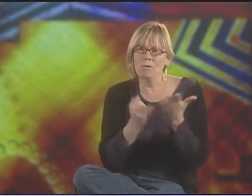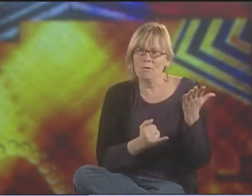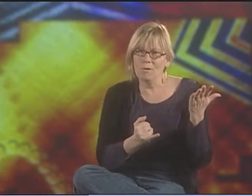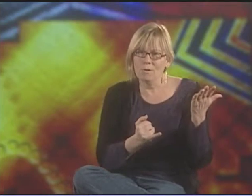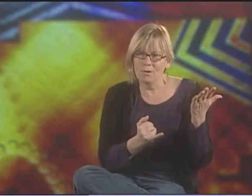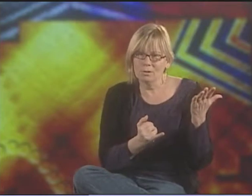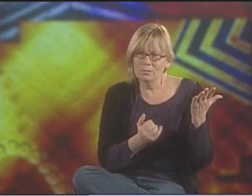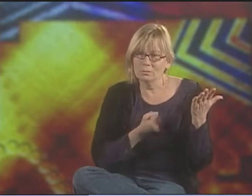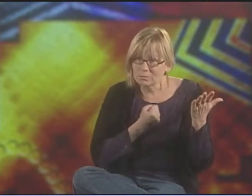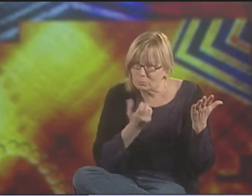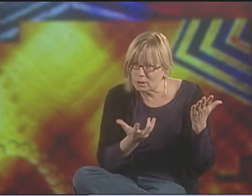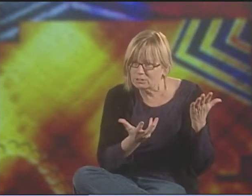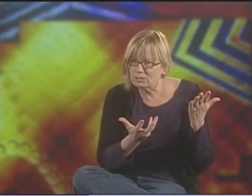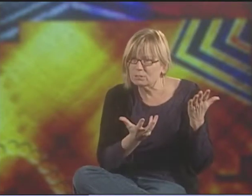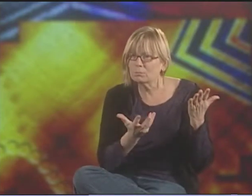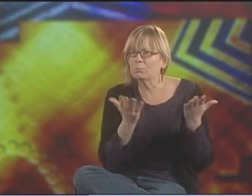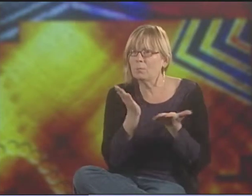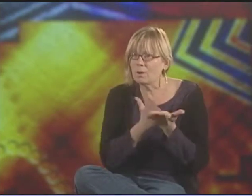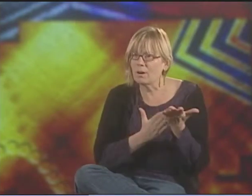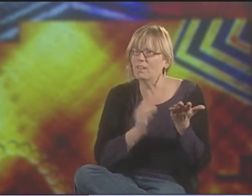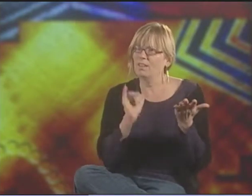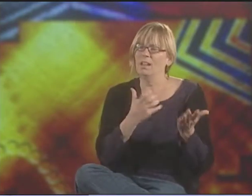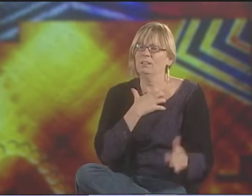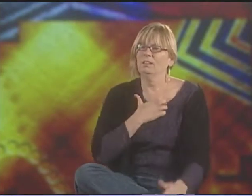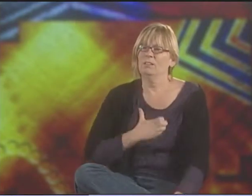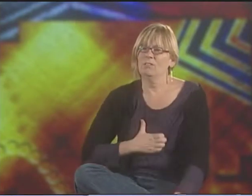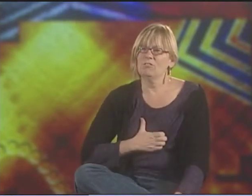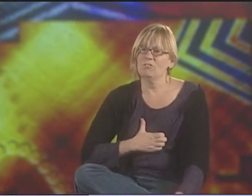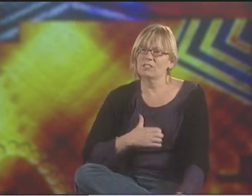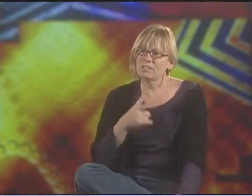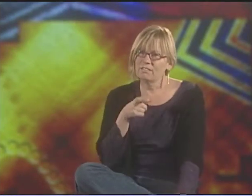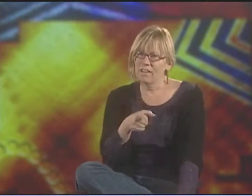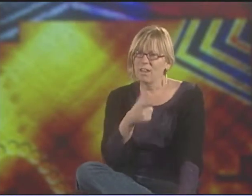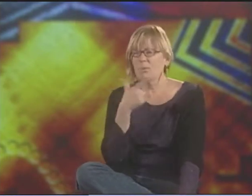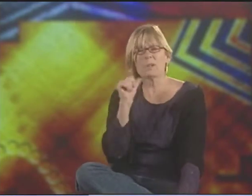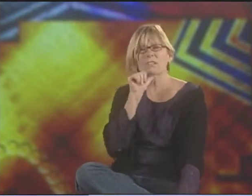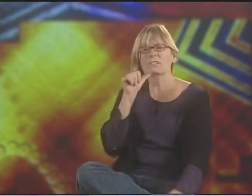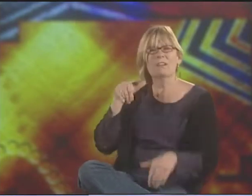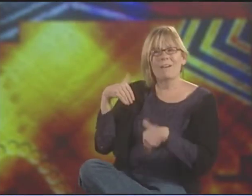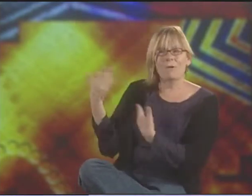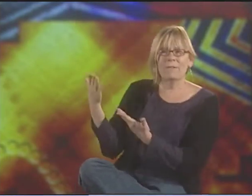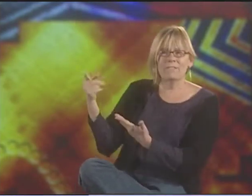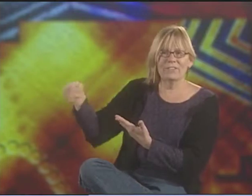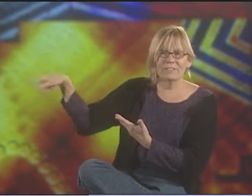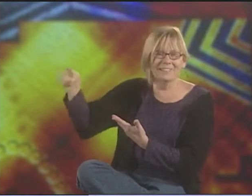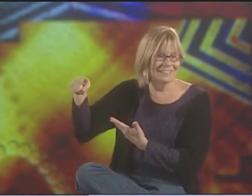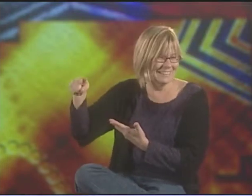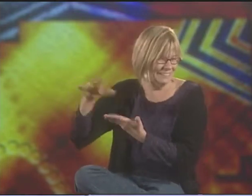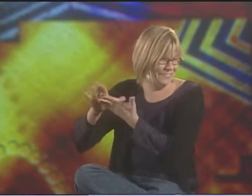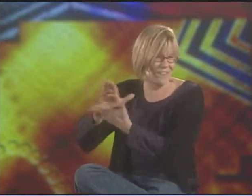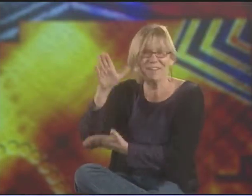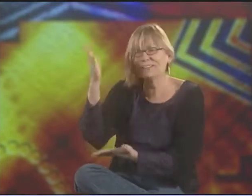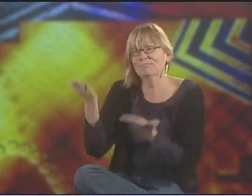IT FREES UP OTHER ASPECTS OF PEOPLE TO CREATE ART AND POETRY AND SATISFY THAT HUNGER